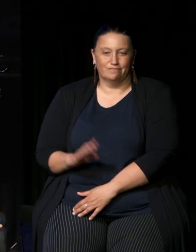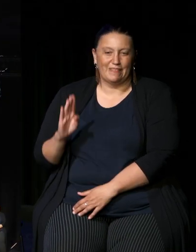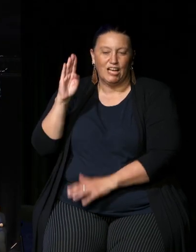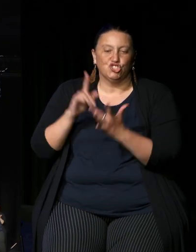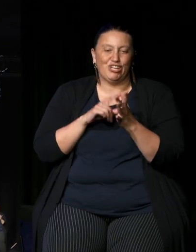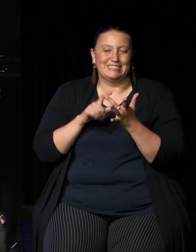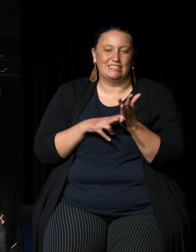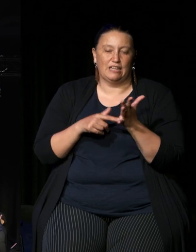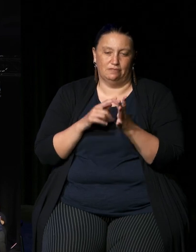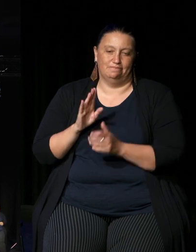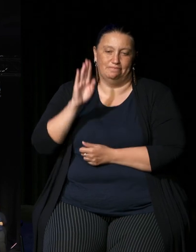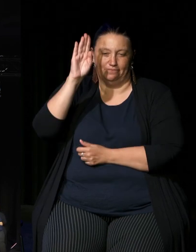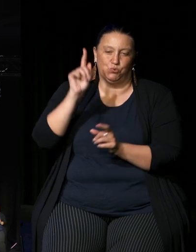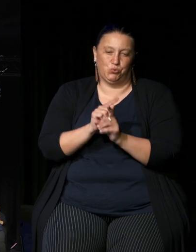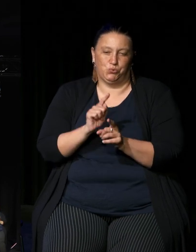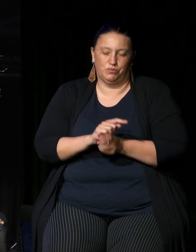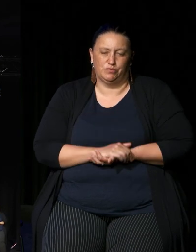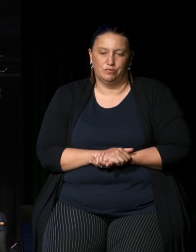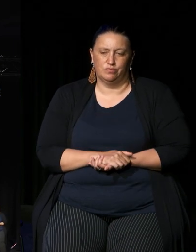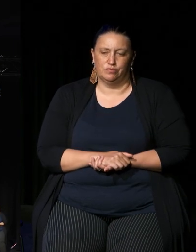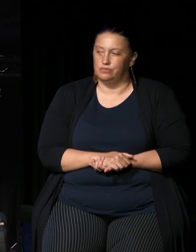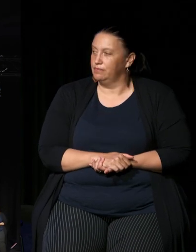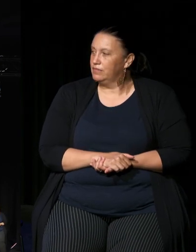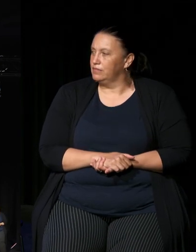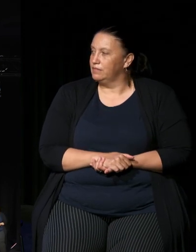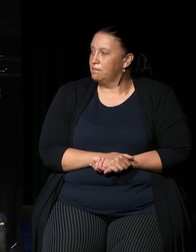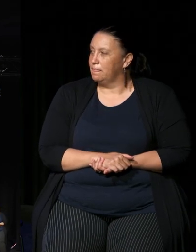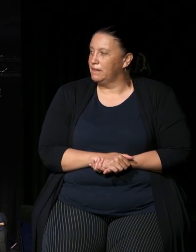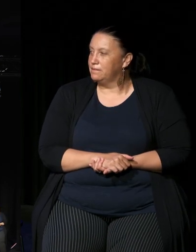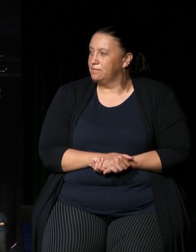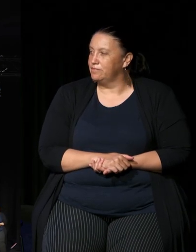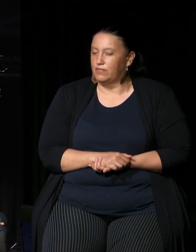yeah it just seems I think wants to okay I know what I'm told yeah